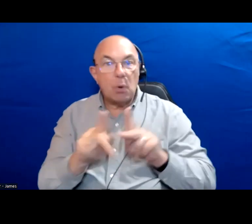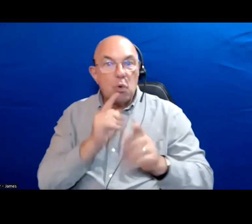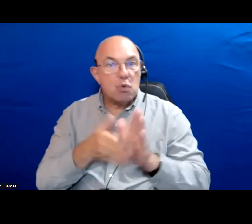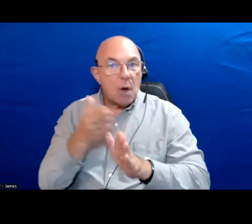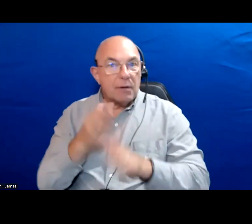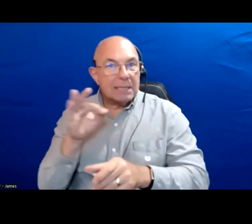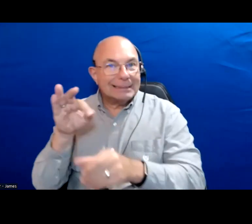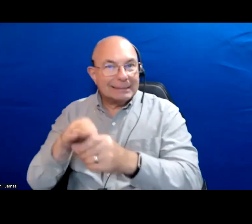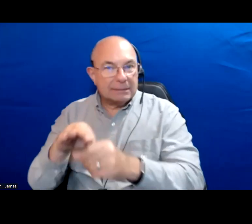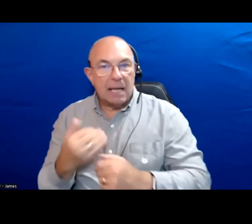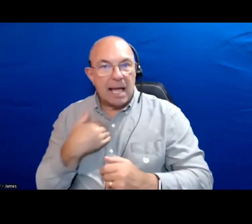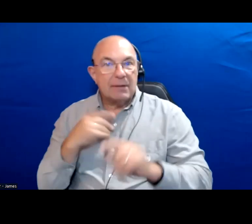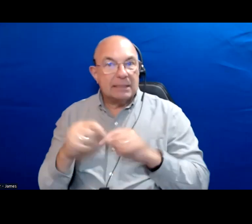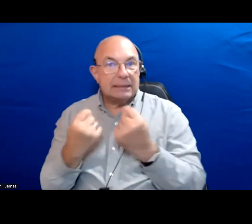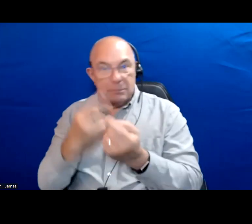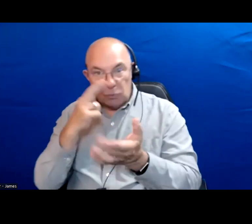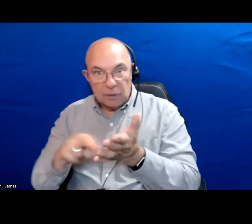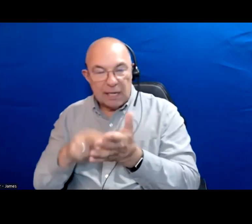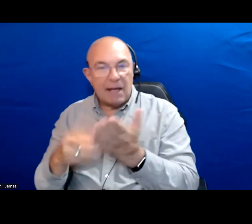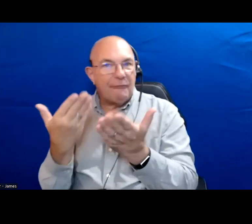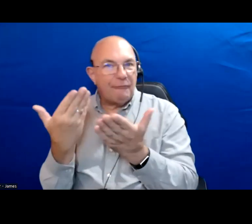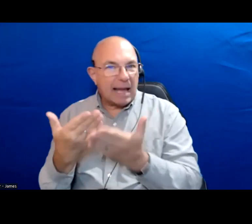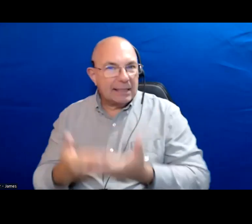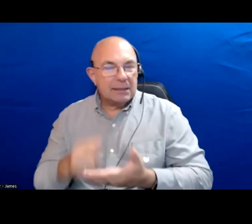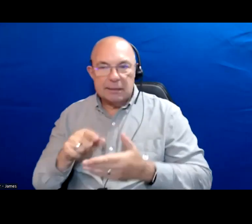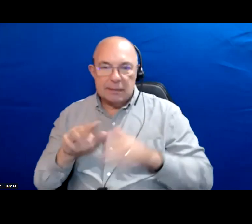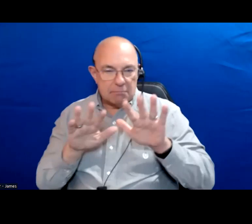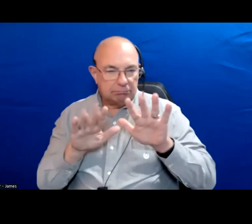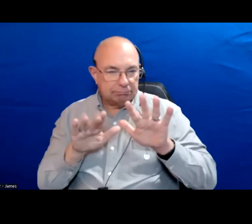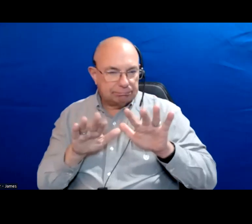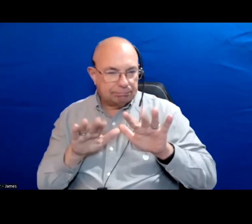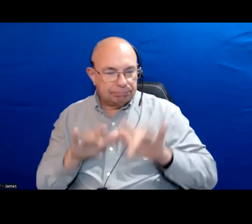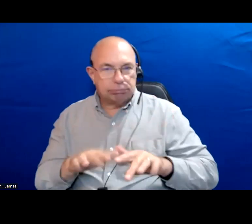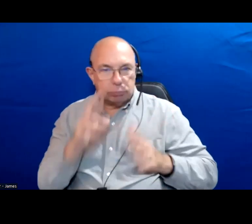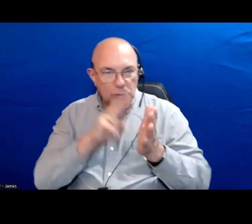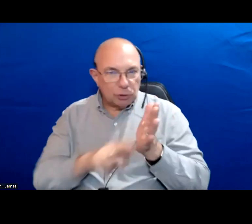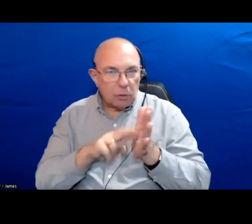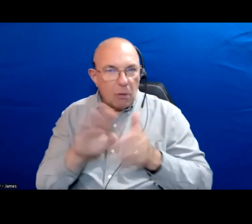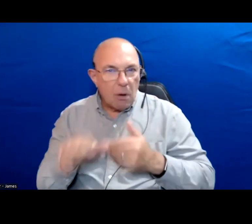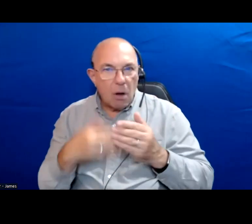We have a team of researchers and fact checkers at that go through and researched all 102